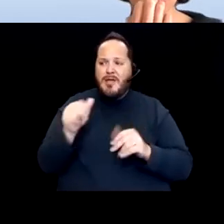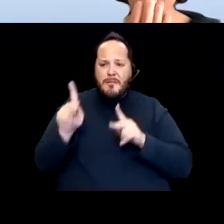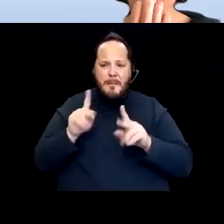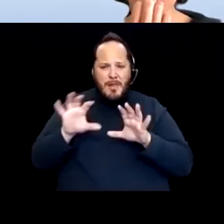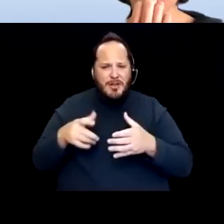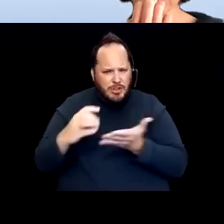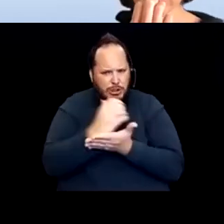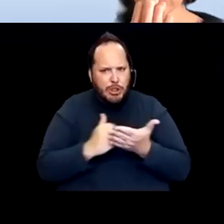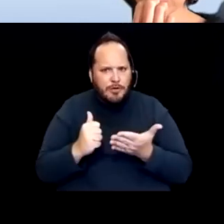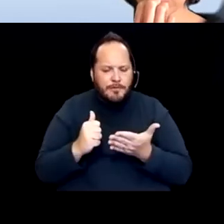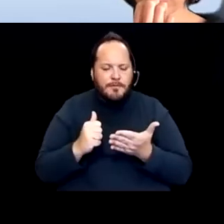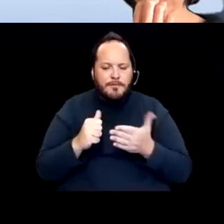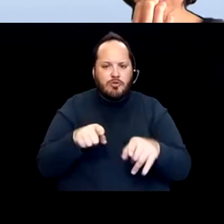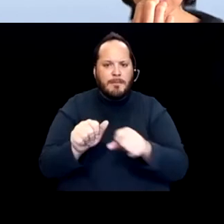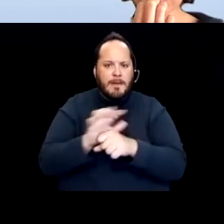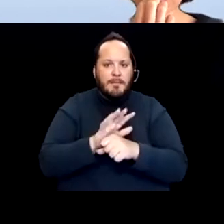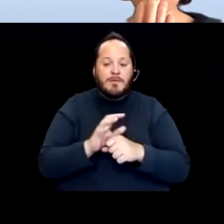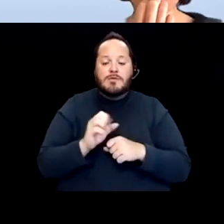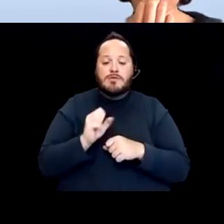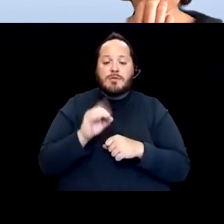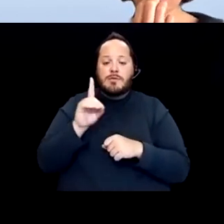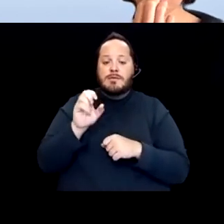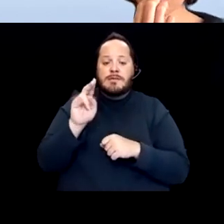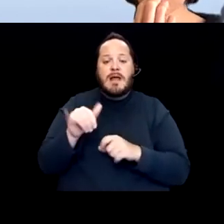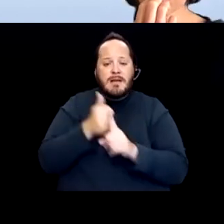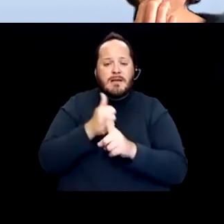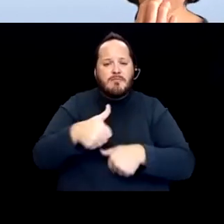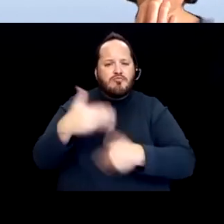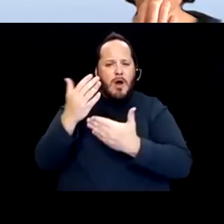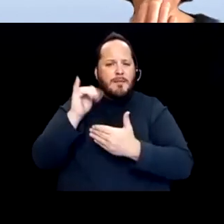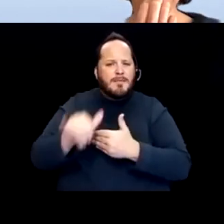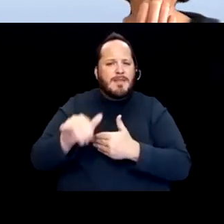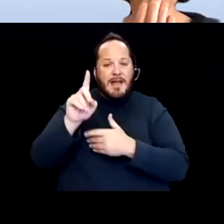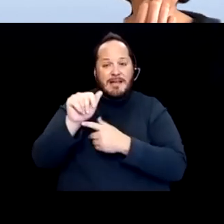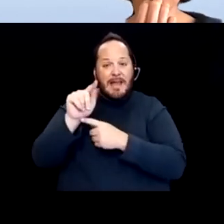So one of our challenges, Denny brought up the data challenge that we heard from the solicitor general.